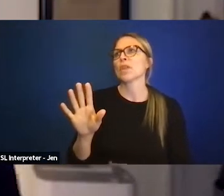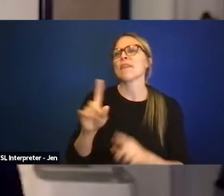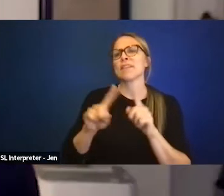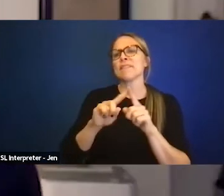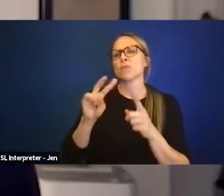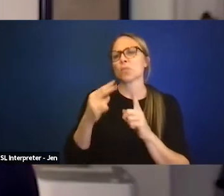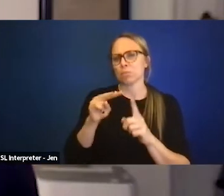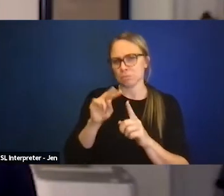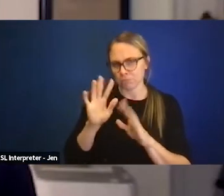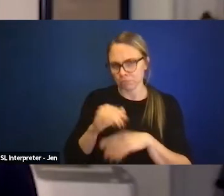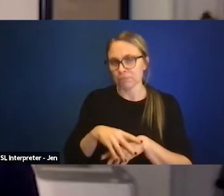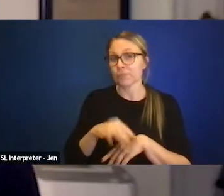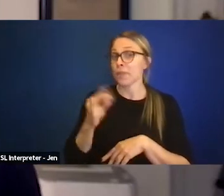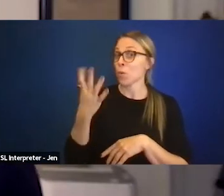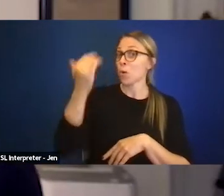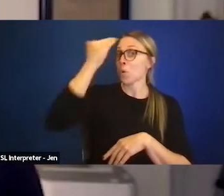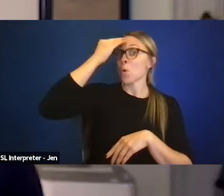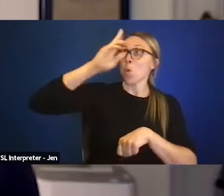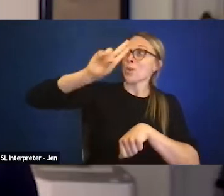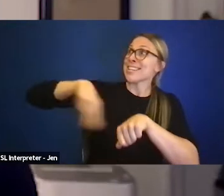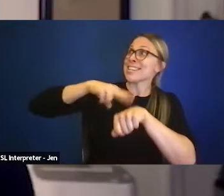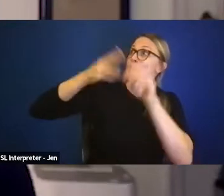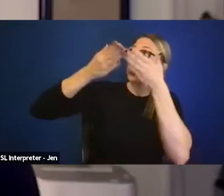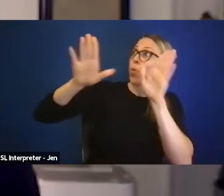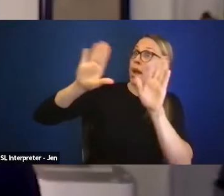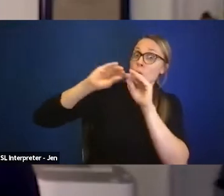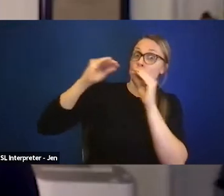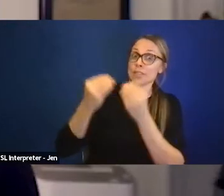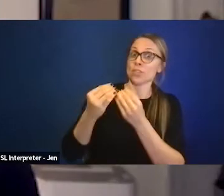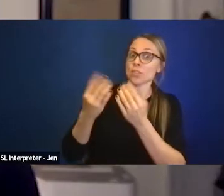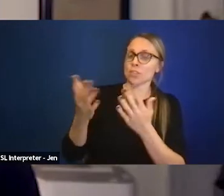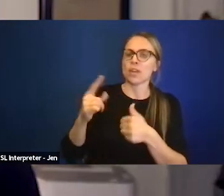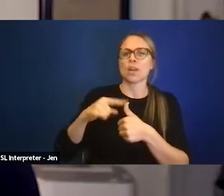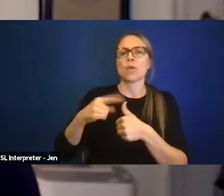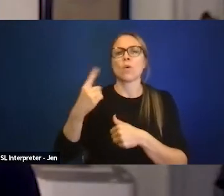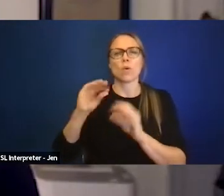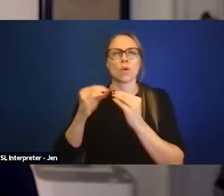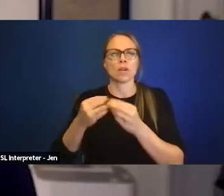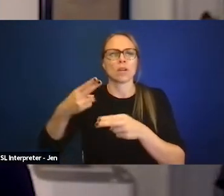If you're looking for national organizations, there's an organization called